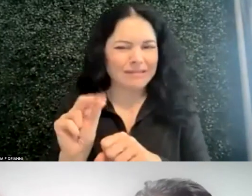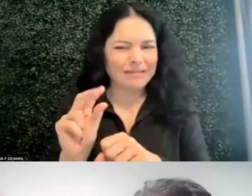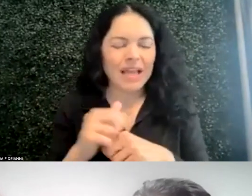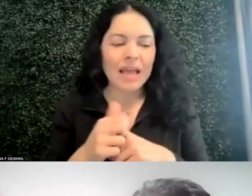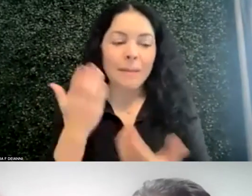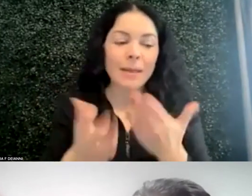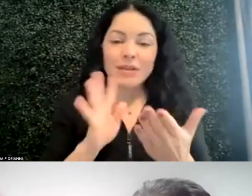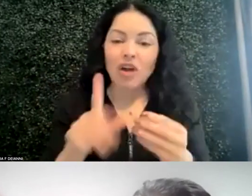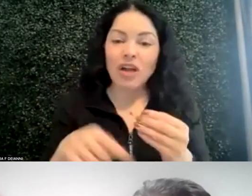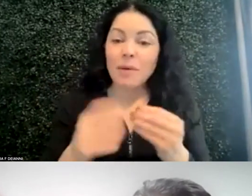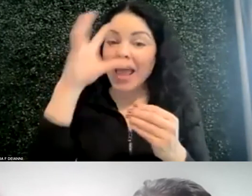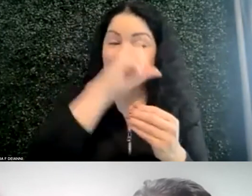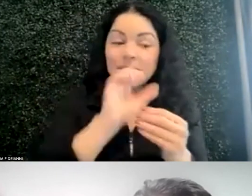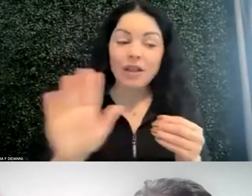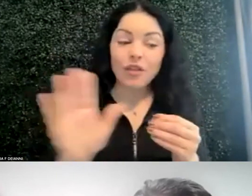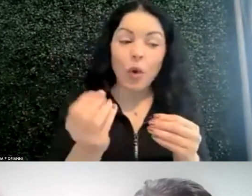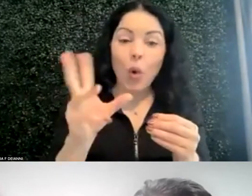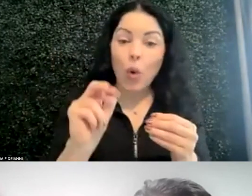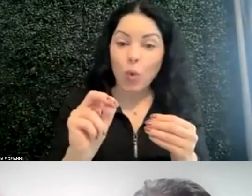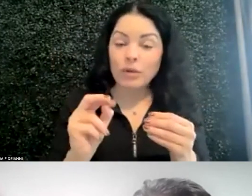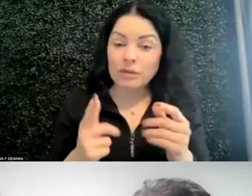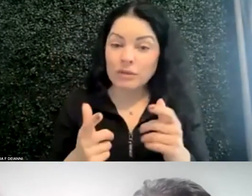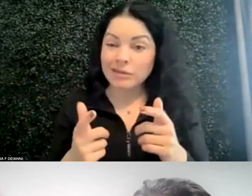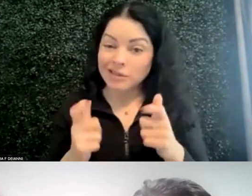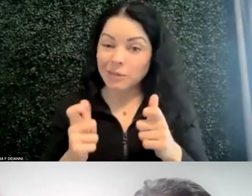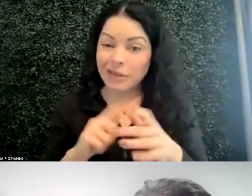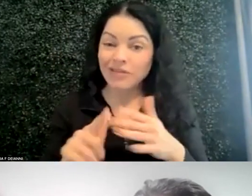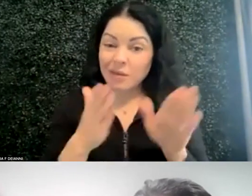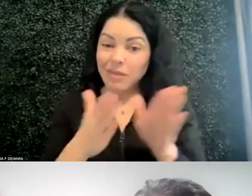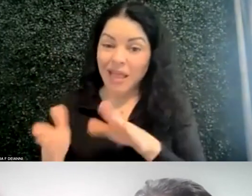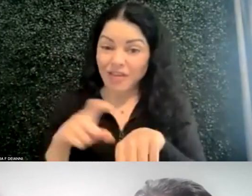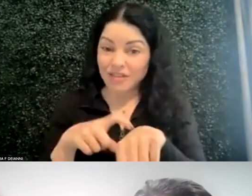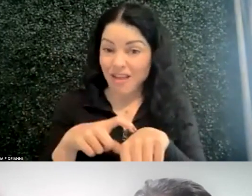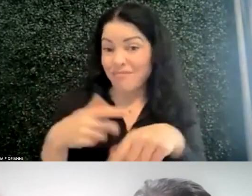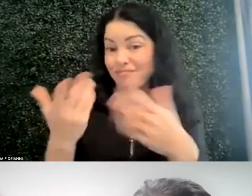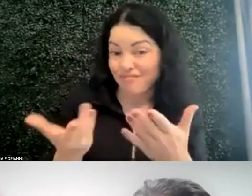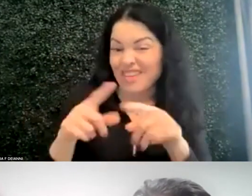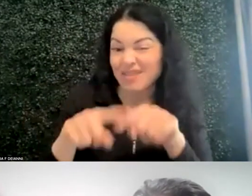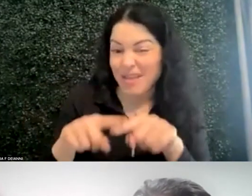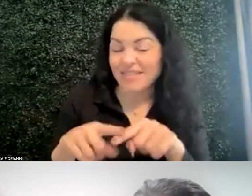to estimate their own speed so they can plan their time. Kind of depends on if I'm teaching a freshman